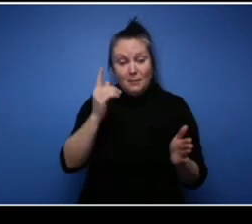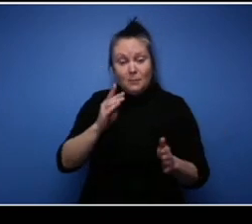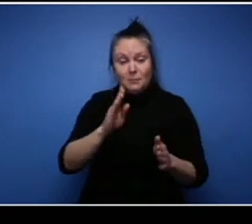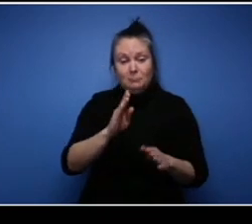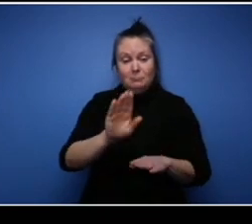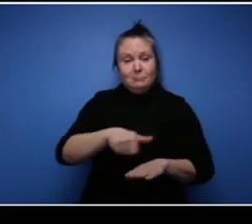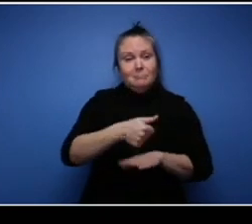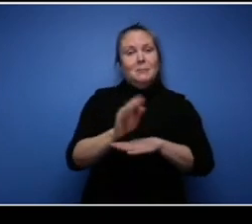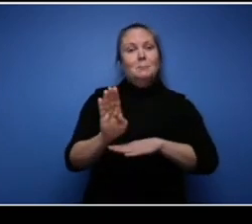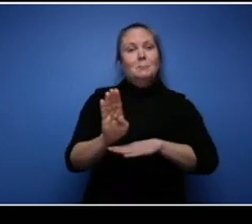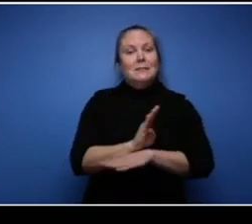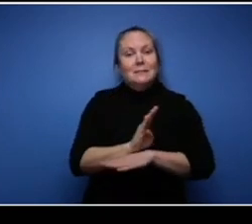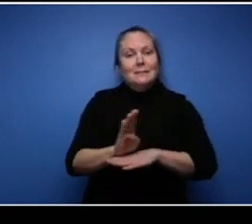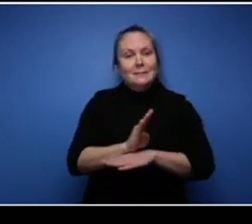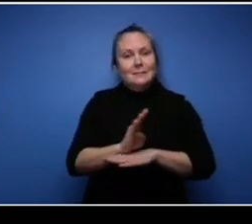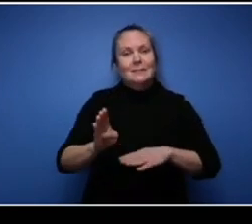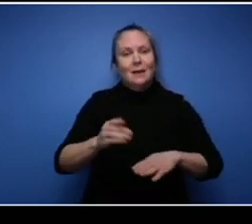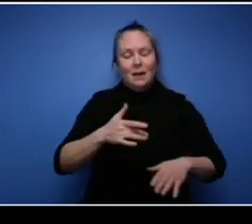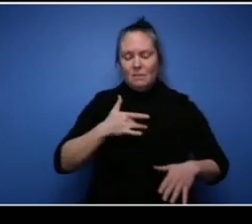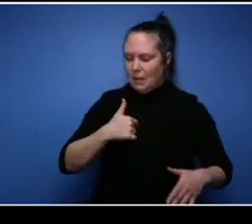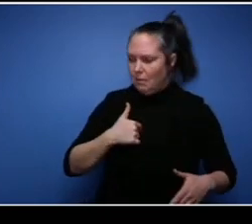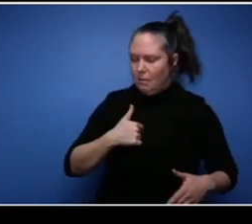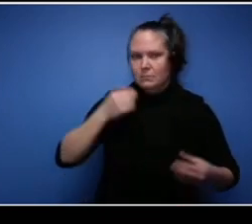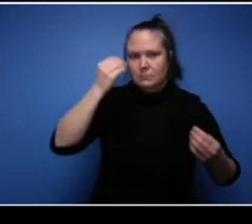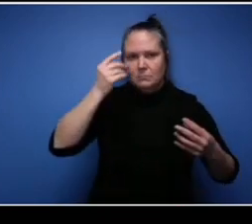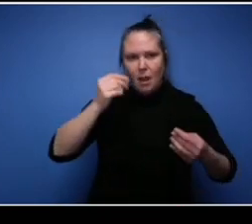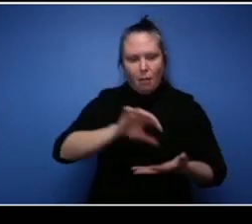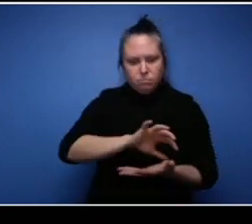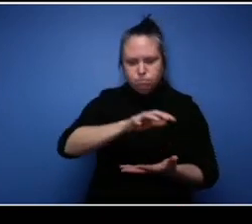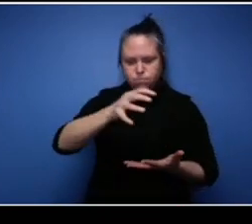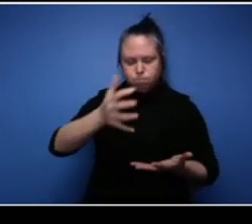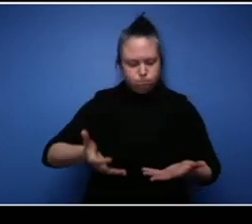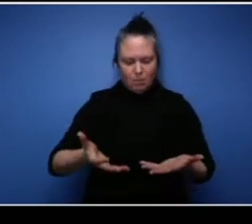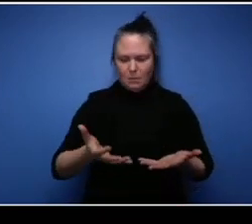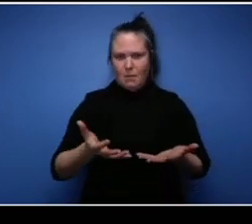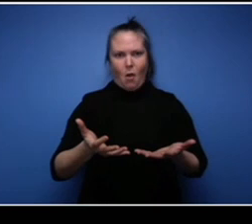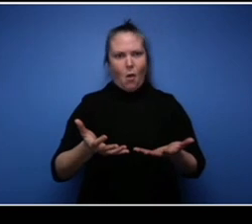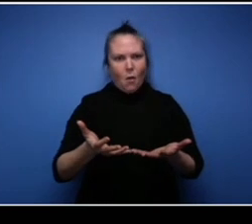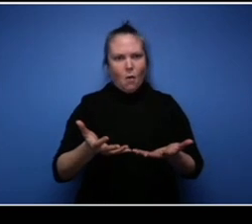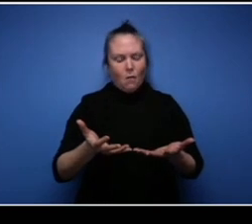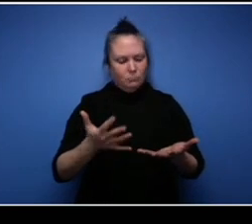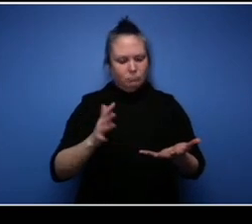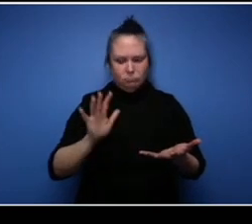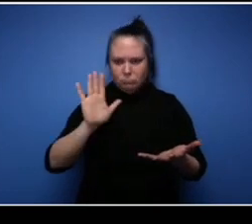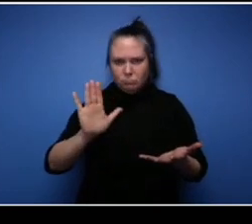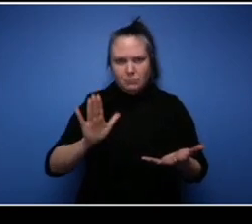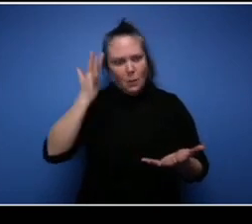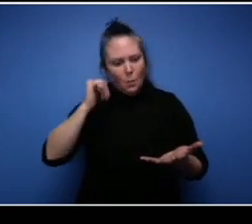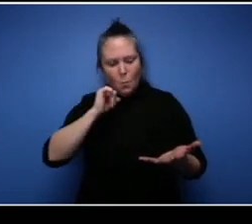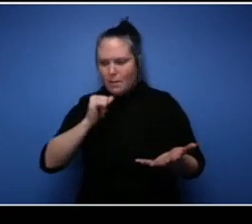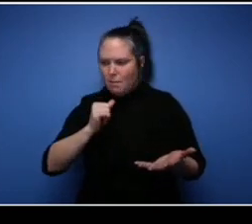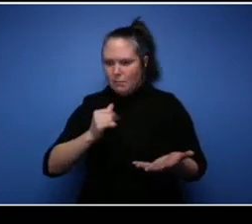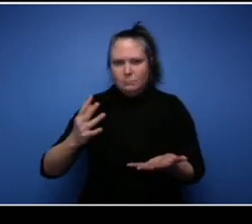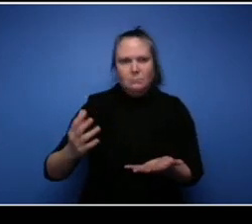gold this is so much information why not put it to use instead of just going in and studying